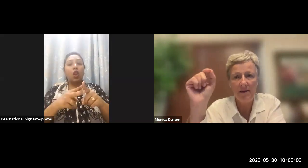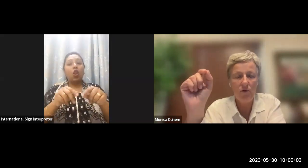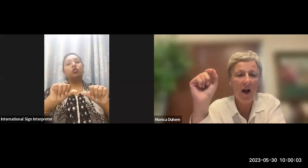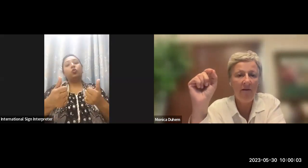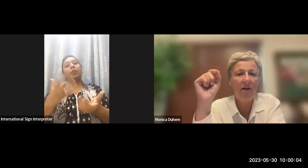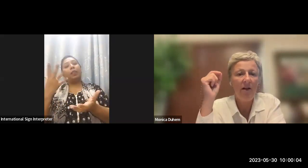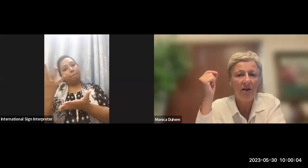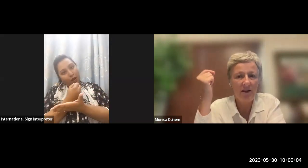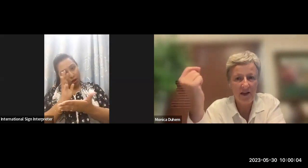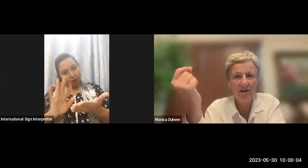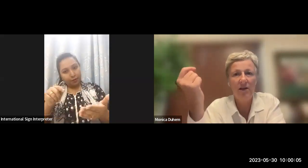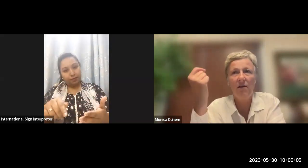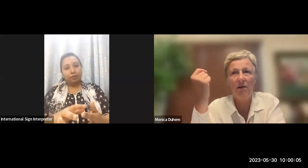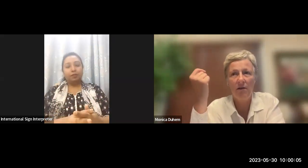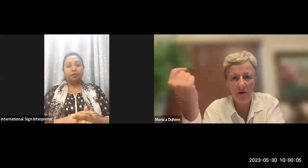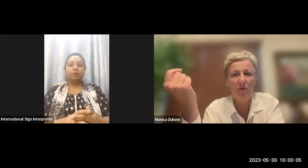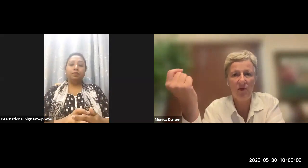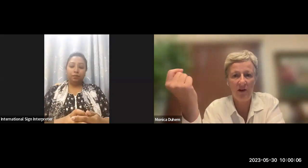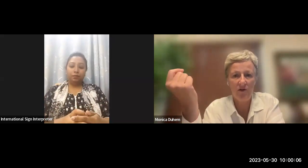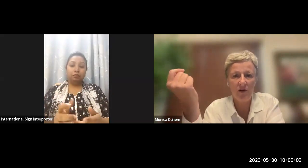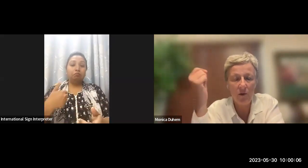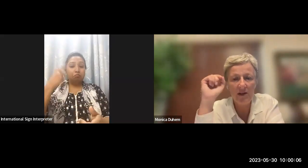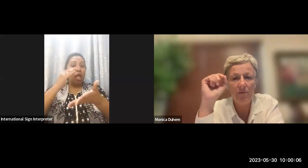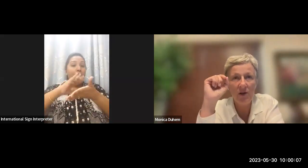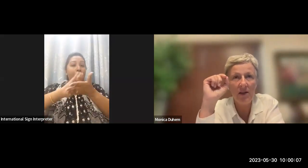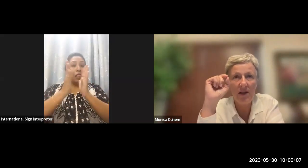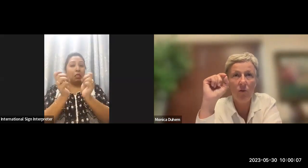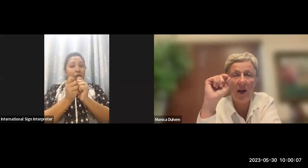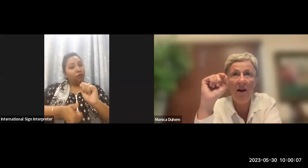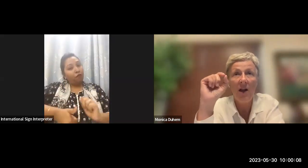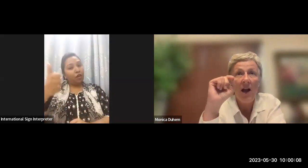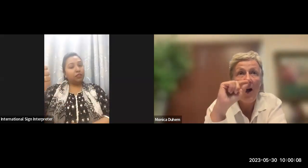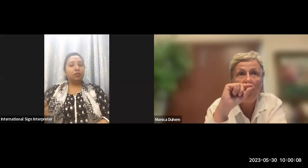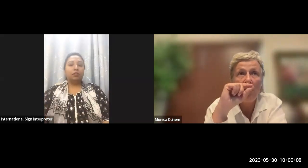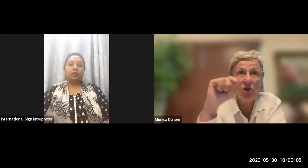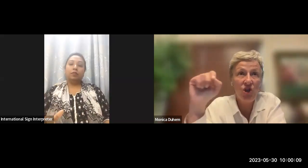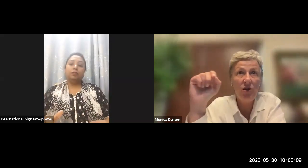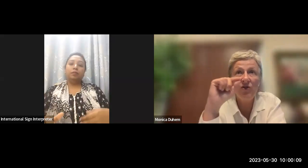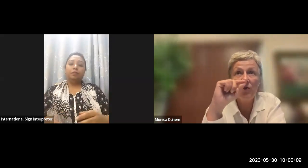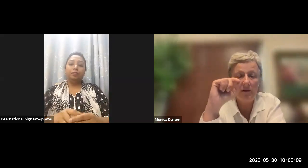to have skills from the professionals. So it's important that we have an homogeneous